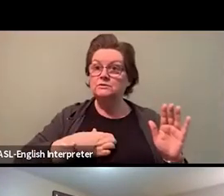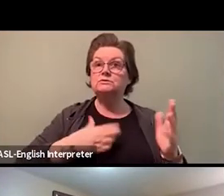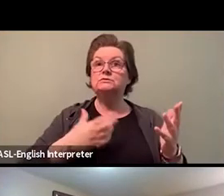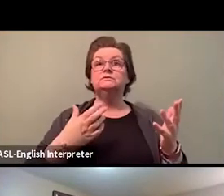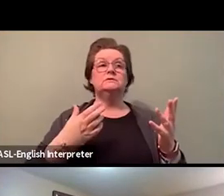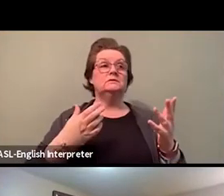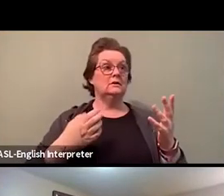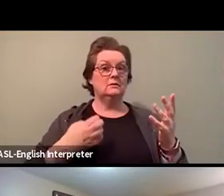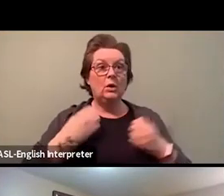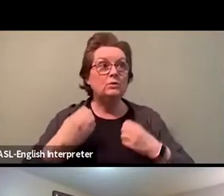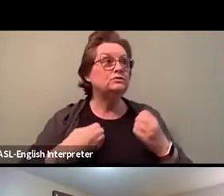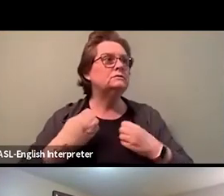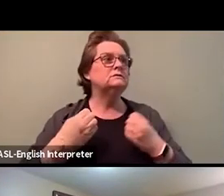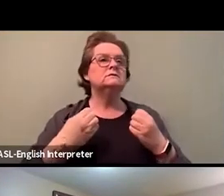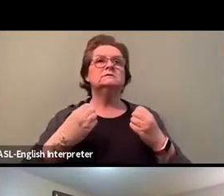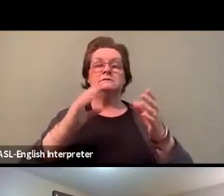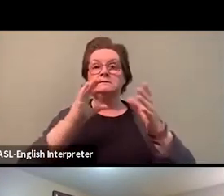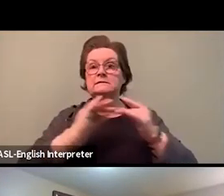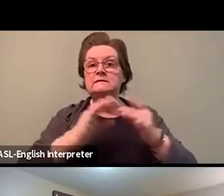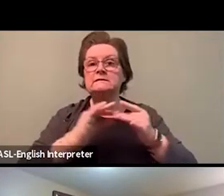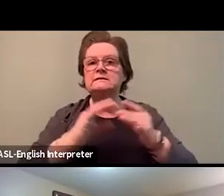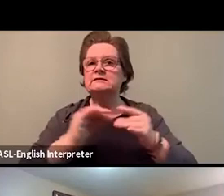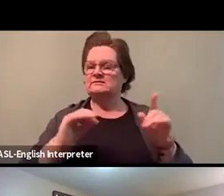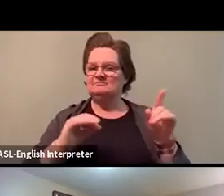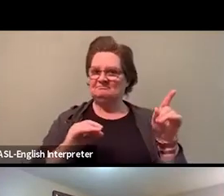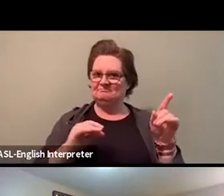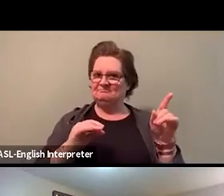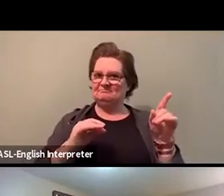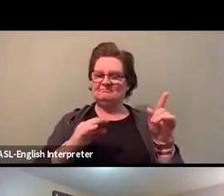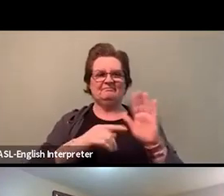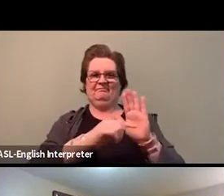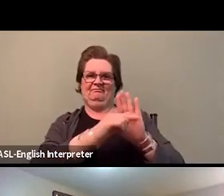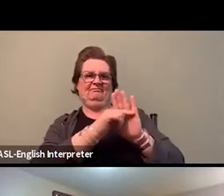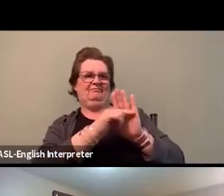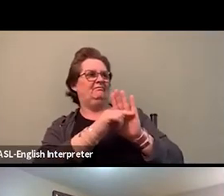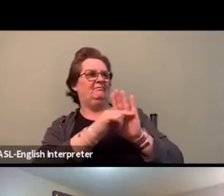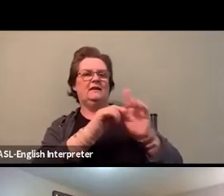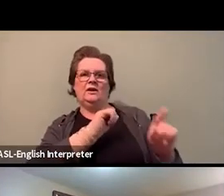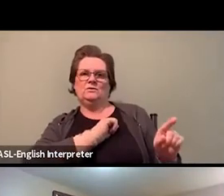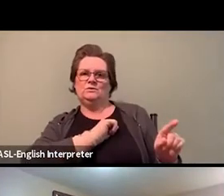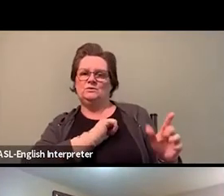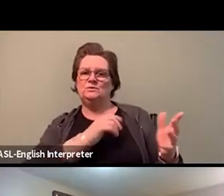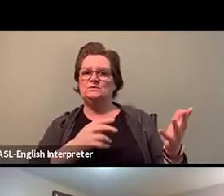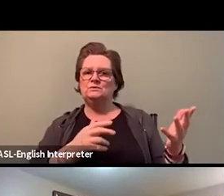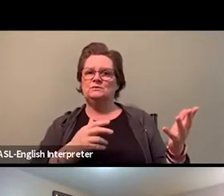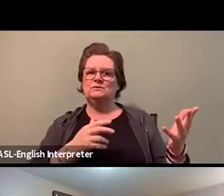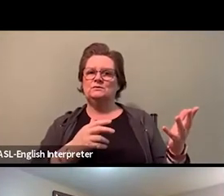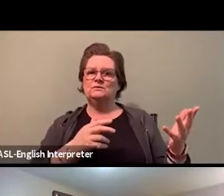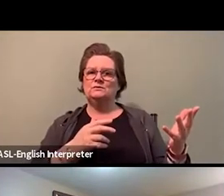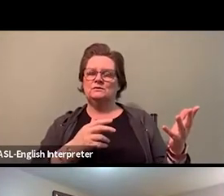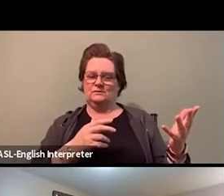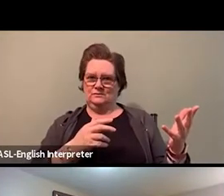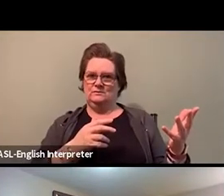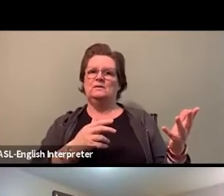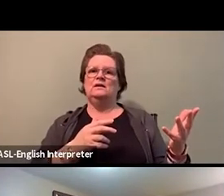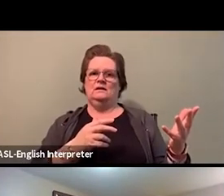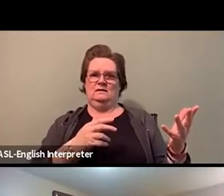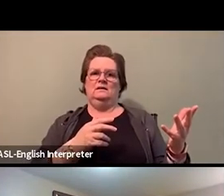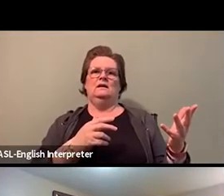There have been many moments when my presentation at Queen's Park has been read as rude,